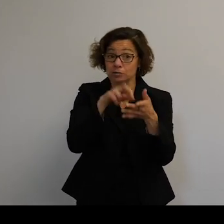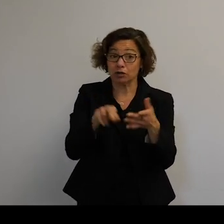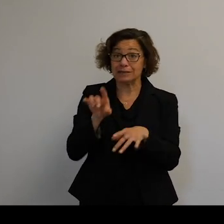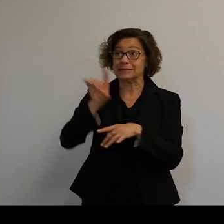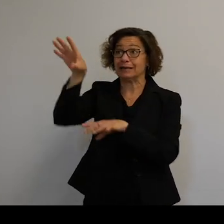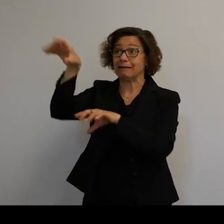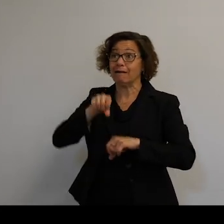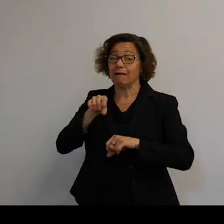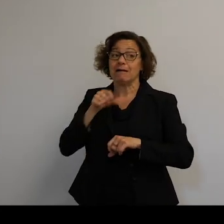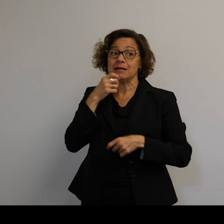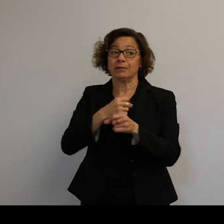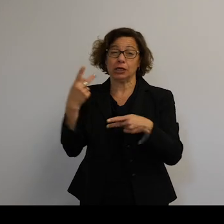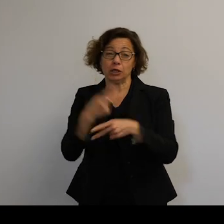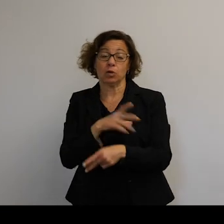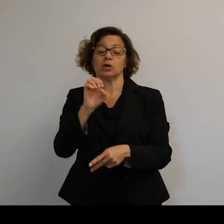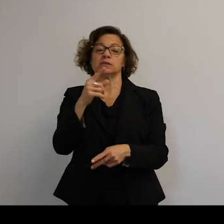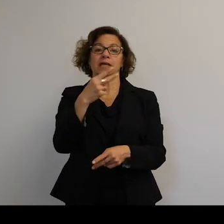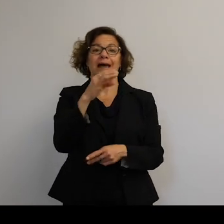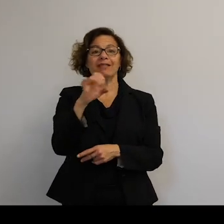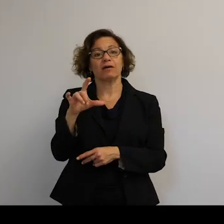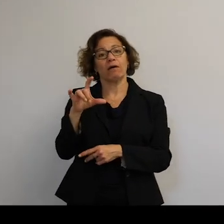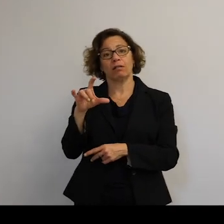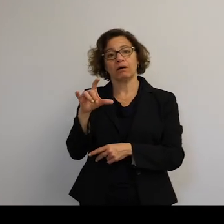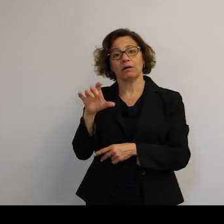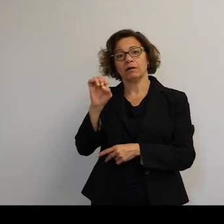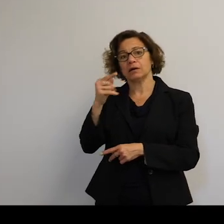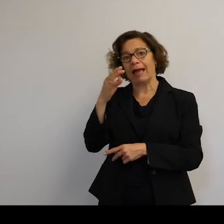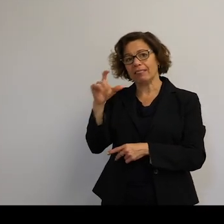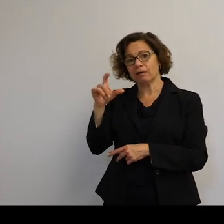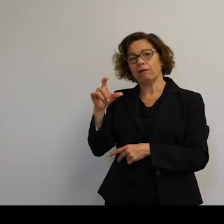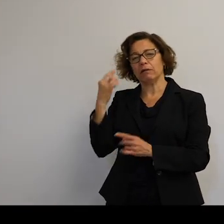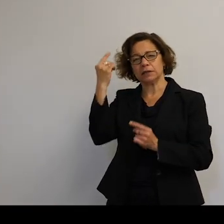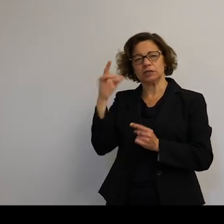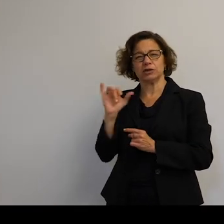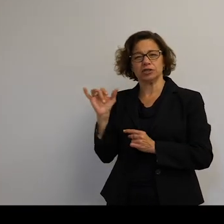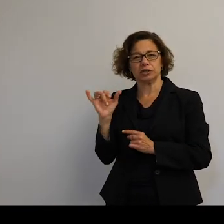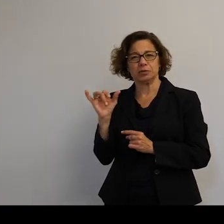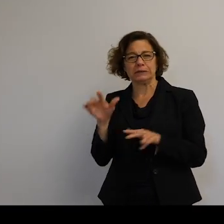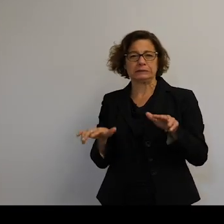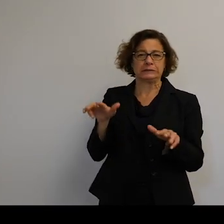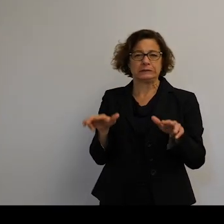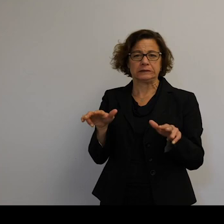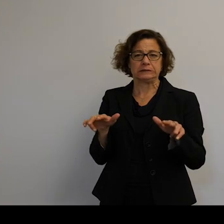And there's a definite ethical consideration involved with that. But it's a tight rope we have to walk, basically.